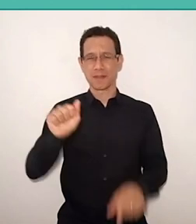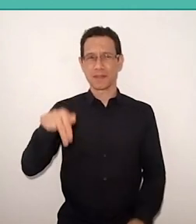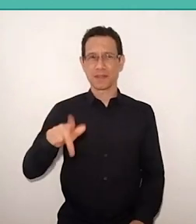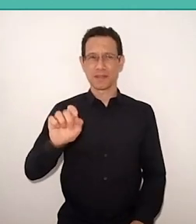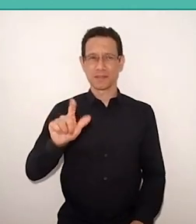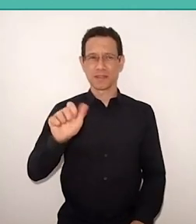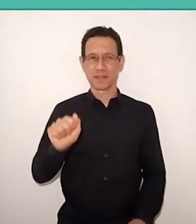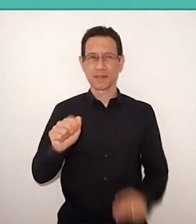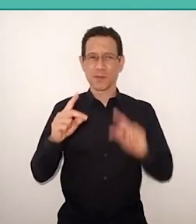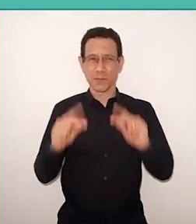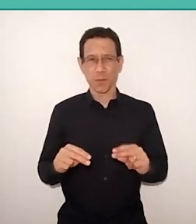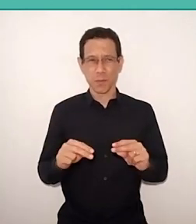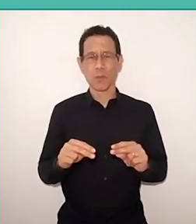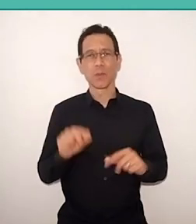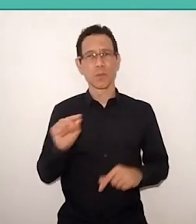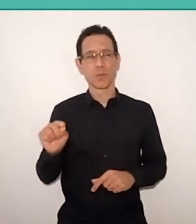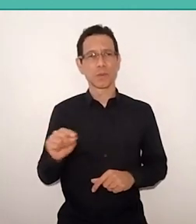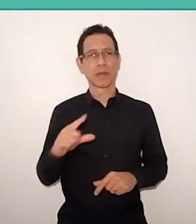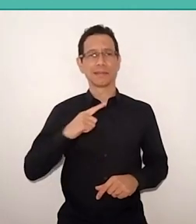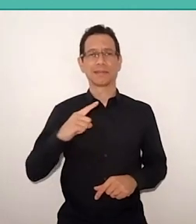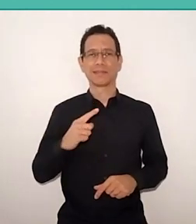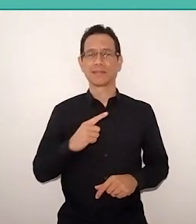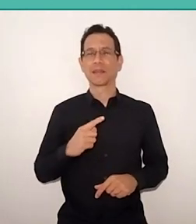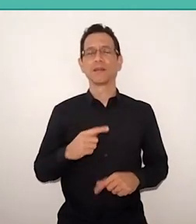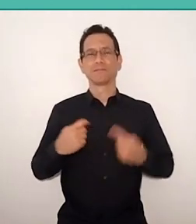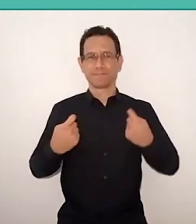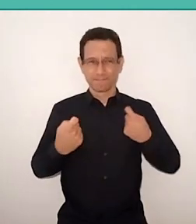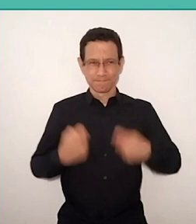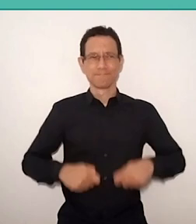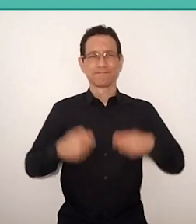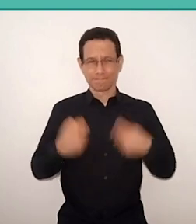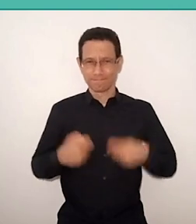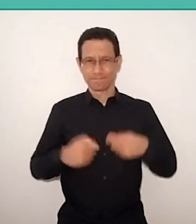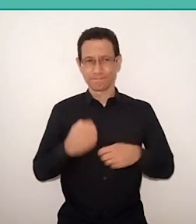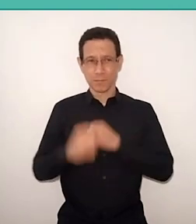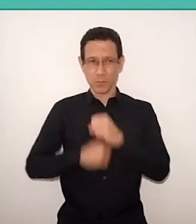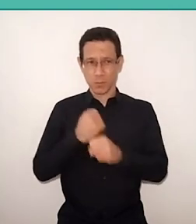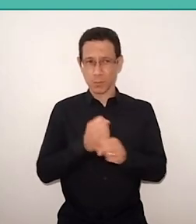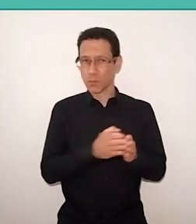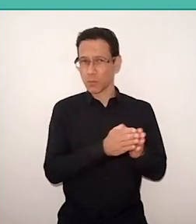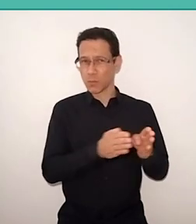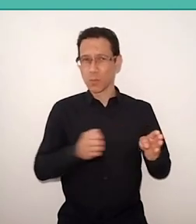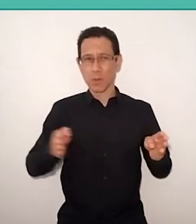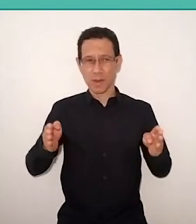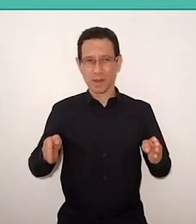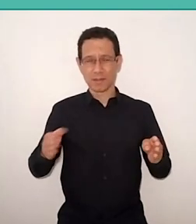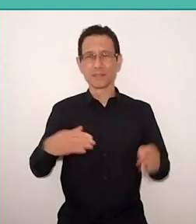so many to which we owe a lot during this year and a little that we are already in the pandemic,